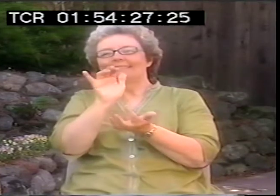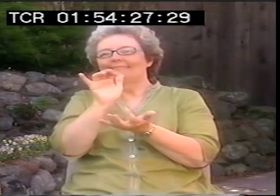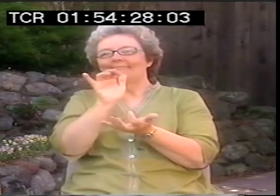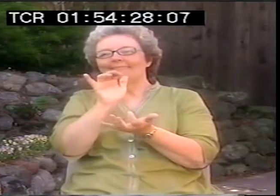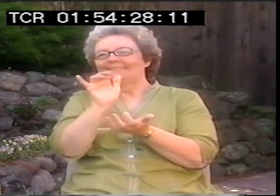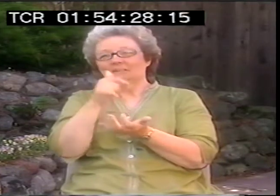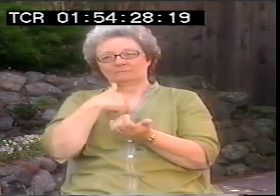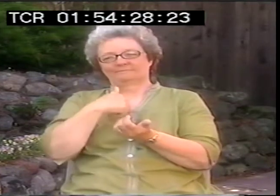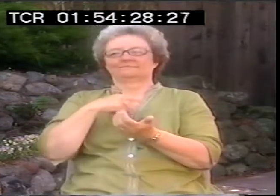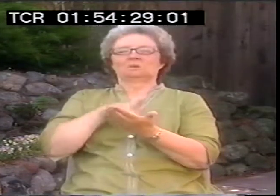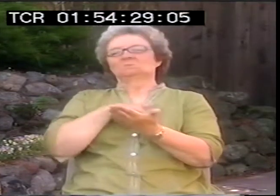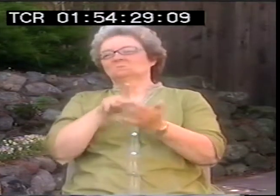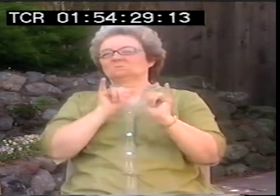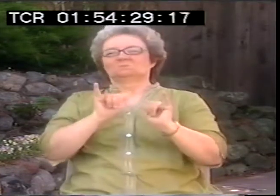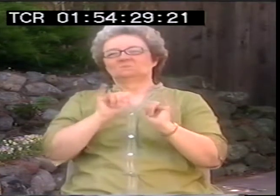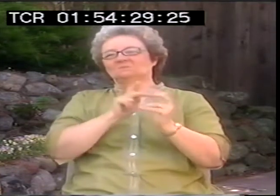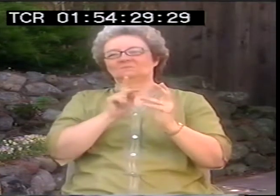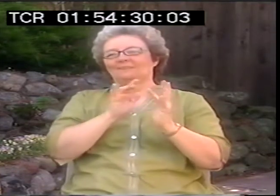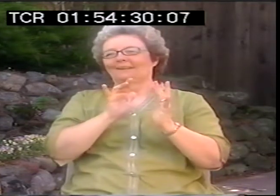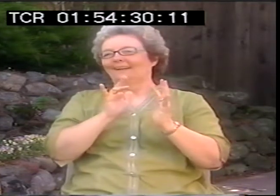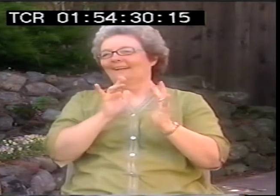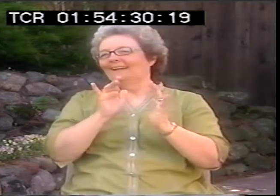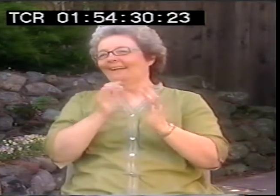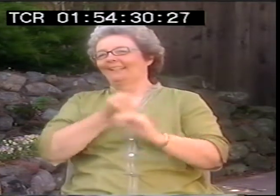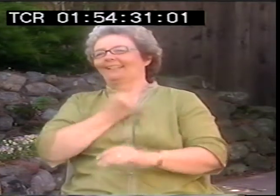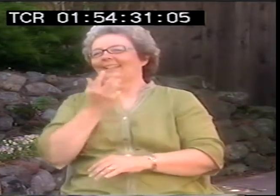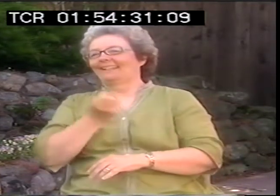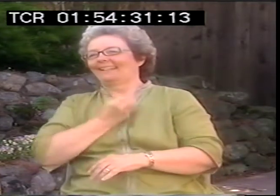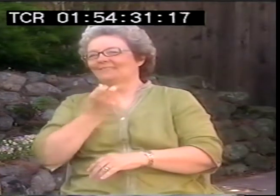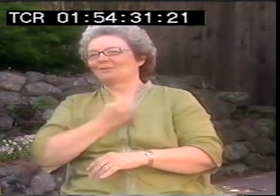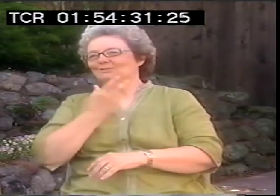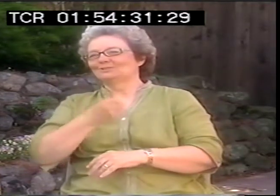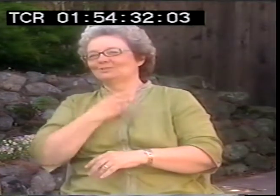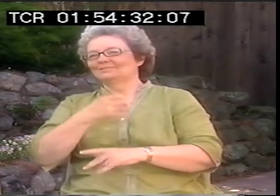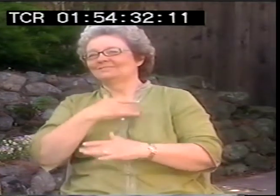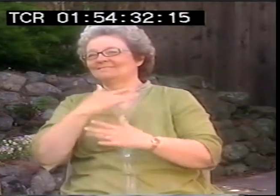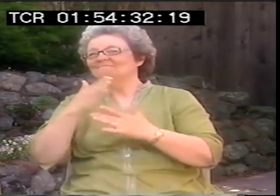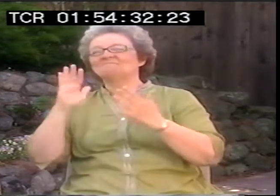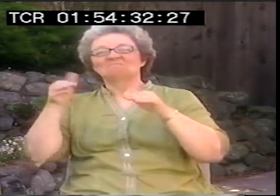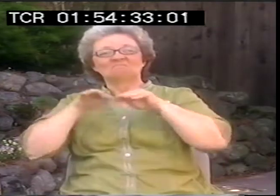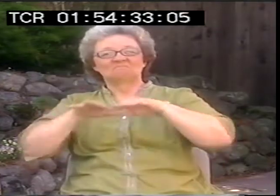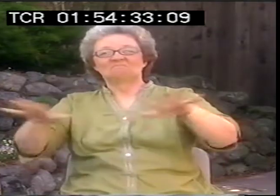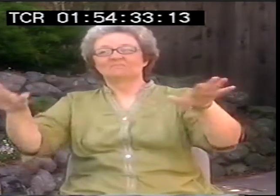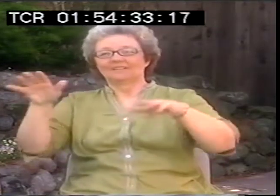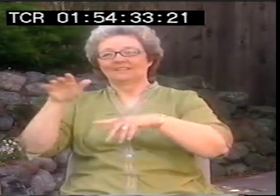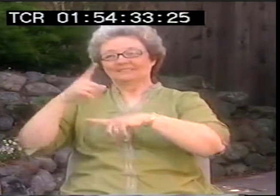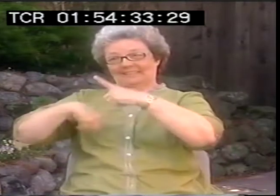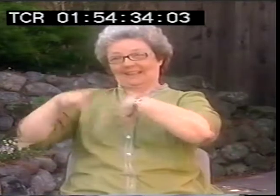of p for music. I had always used the old fashioned one, the P for music. But this one about expression I really liked.